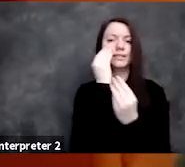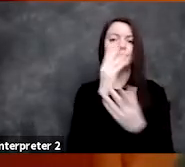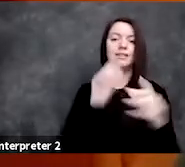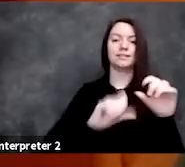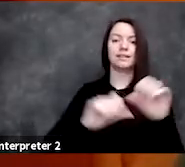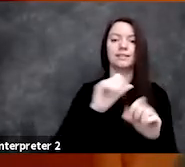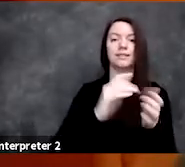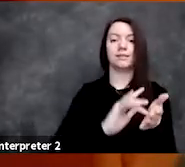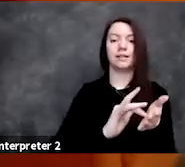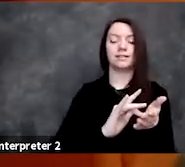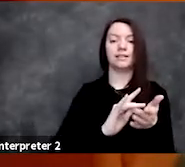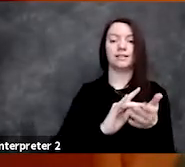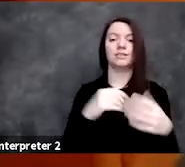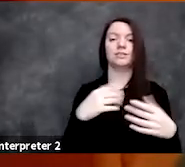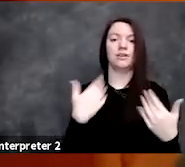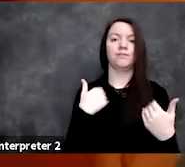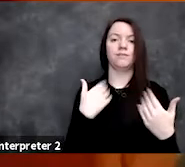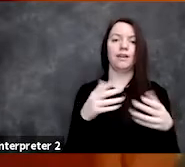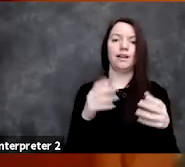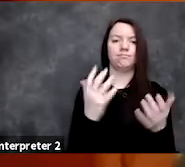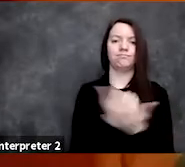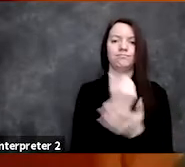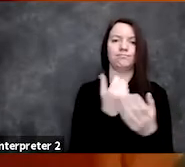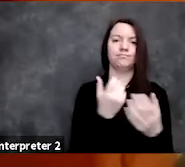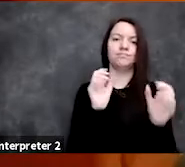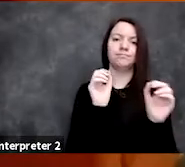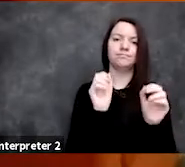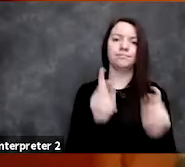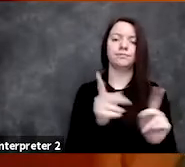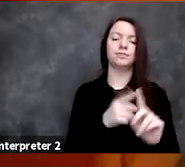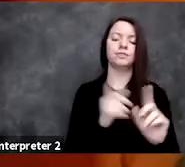to make meaningful contributions to our communities and to the world.